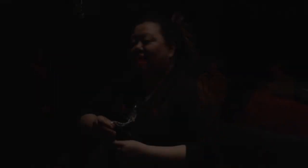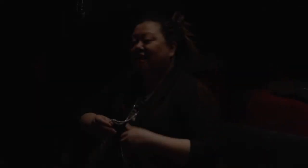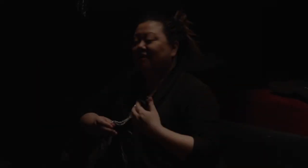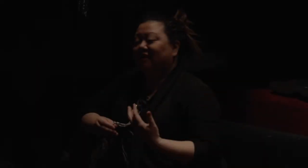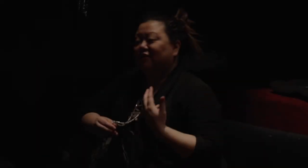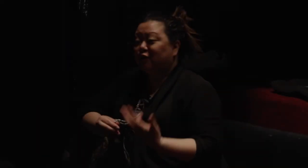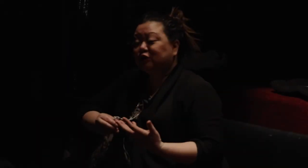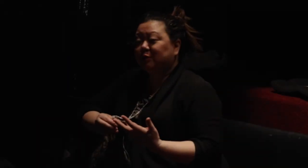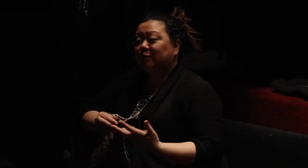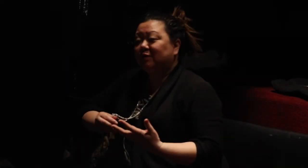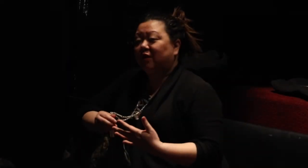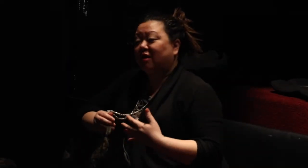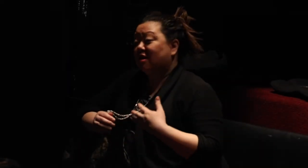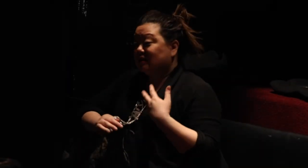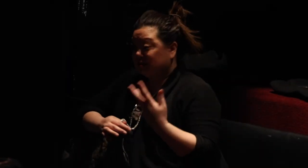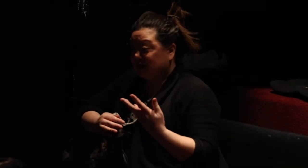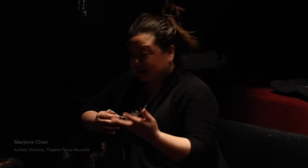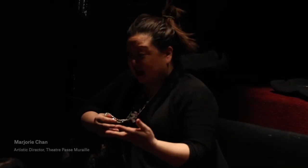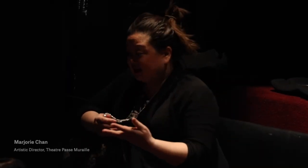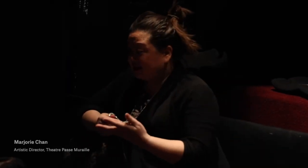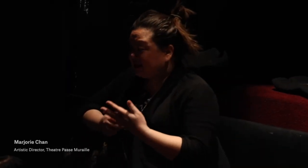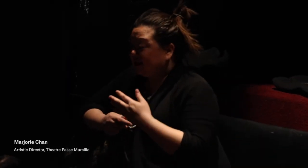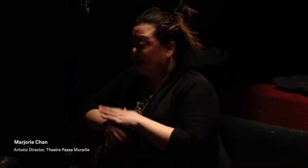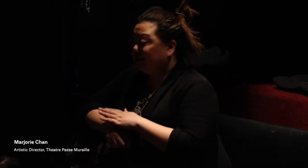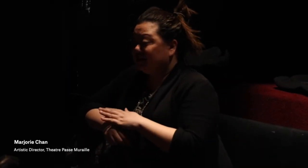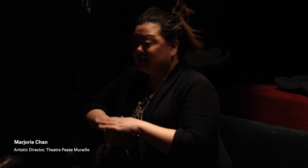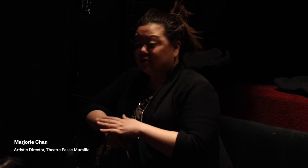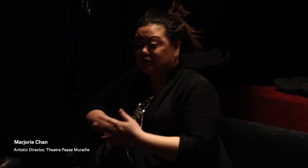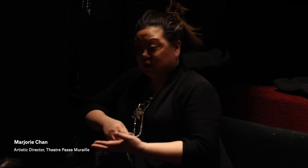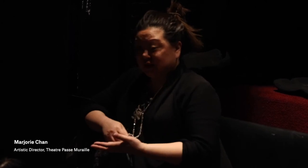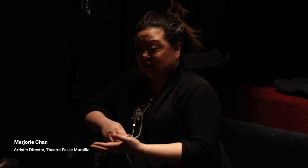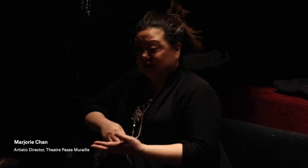I like the first moment where Tamyka signed and DM was voicing.